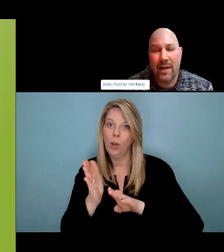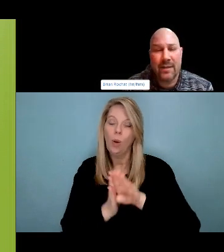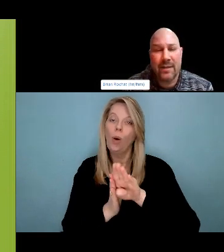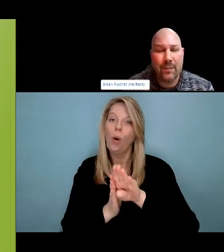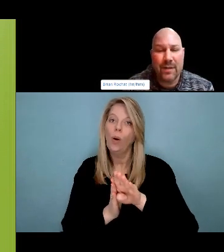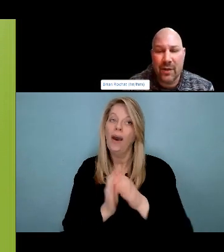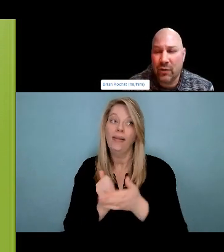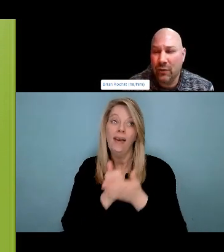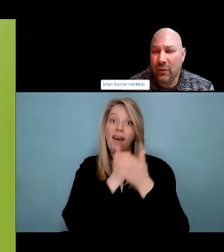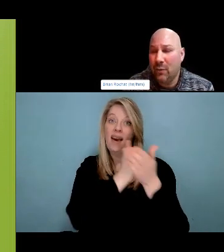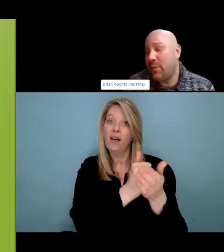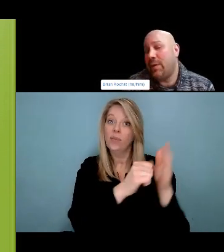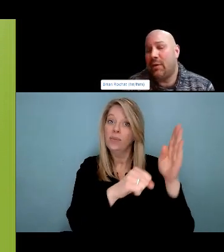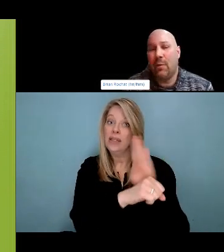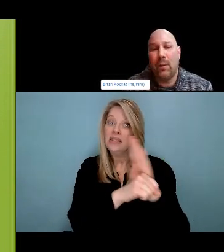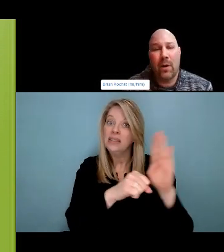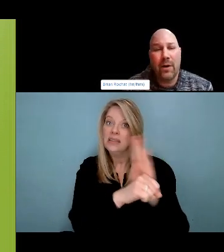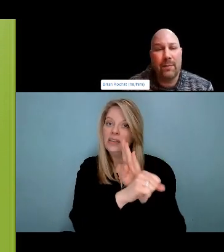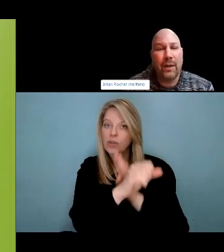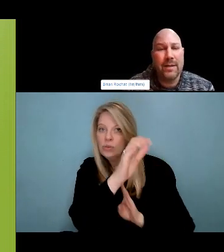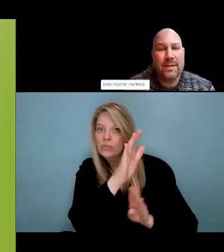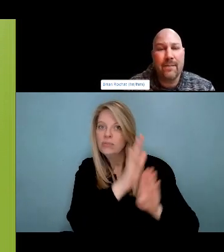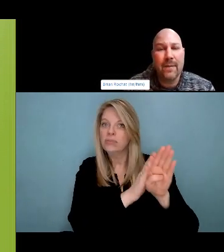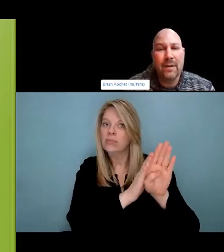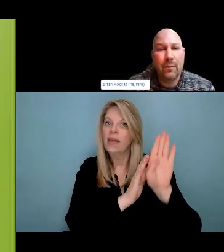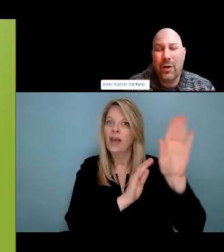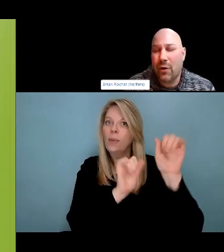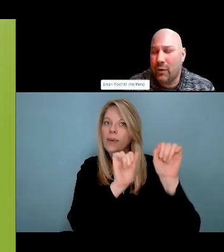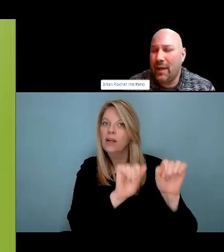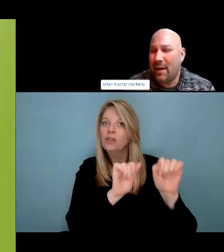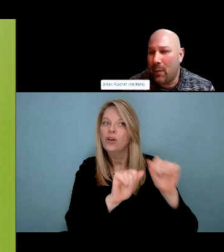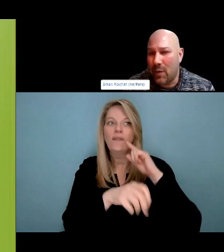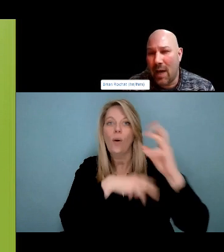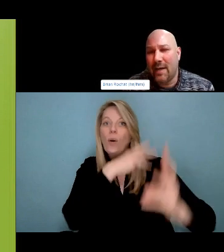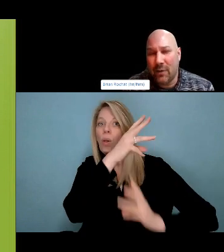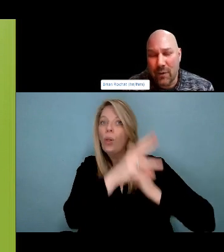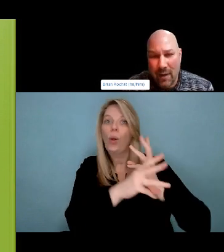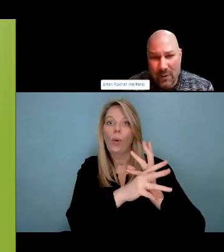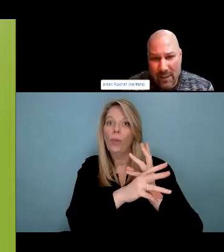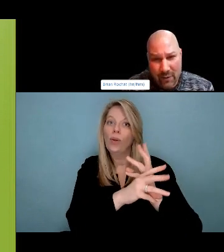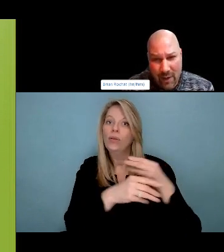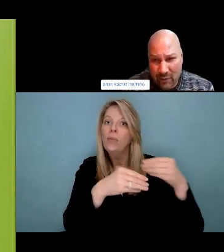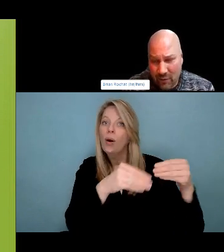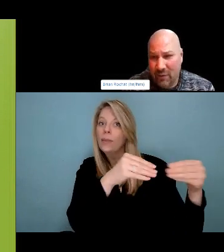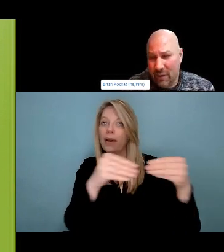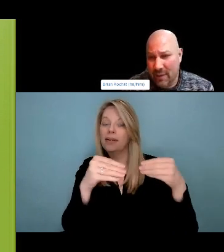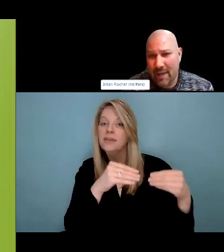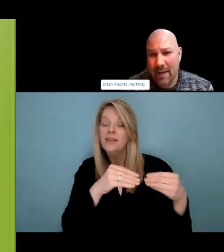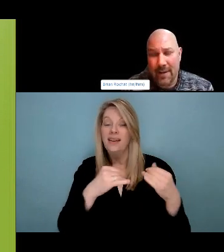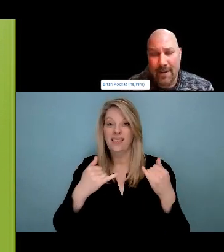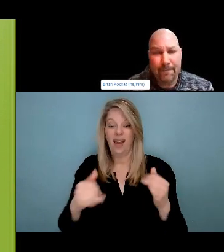Please don't tell us who your loved one is. We just want you to tell us, some of the things